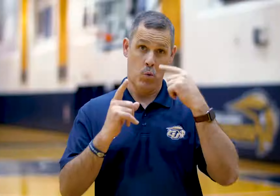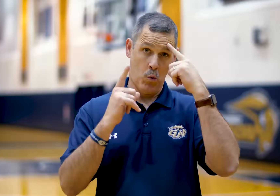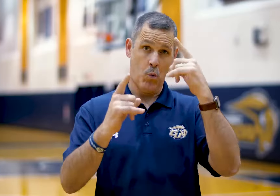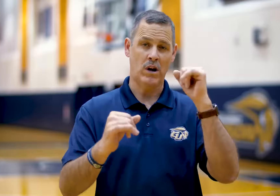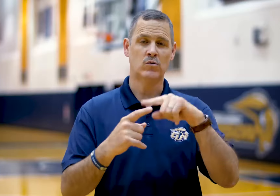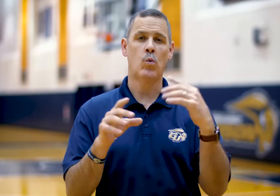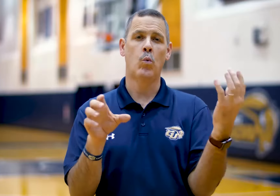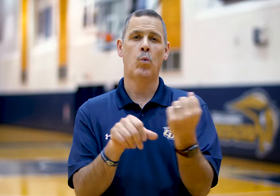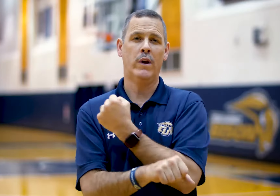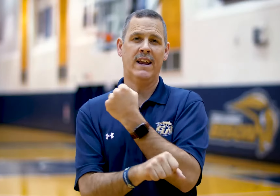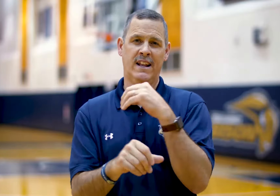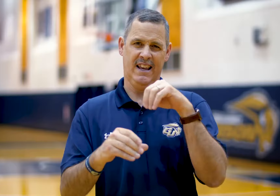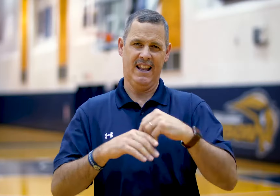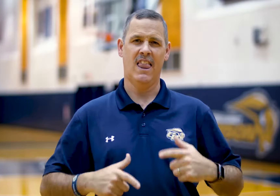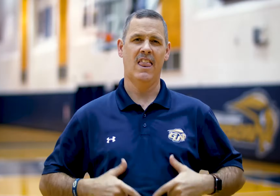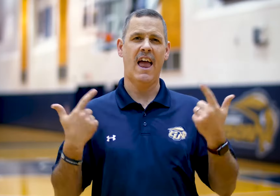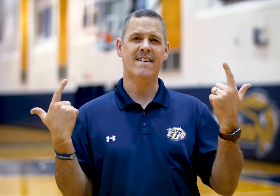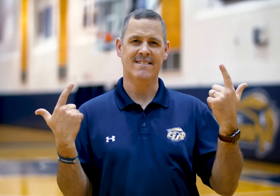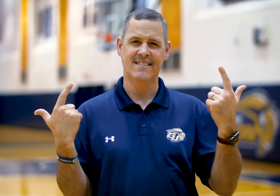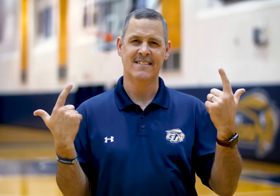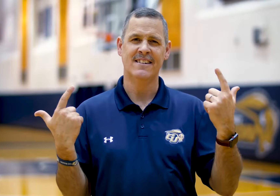The goal is to win in LIFE!